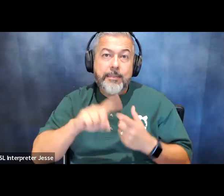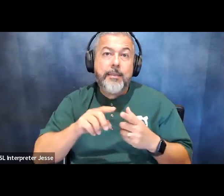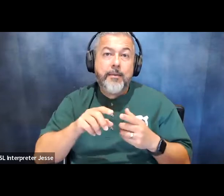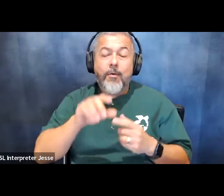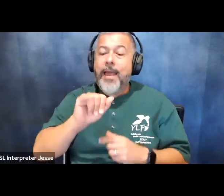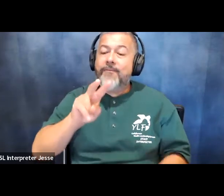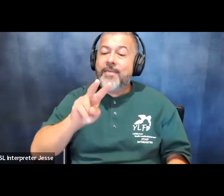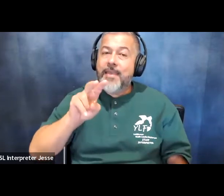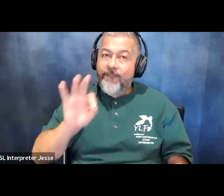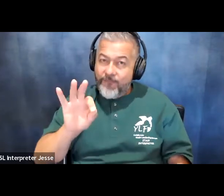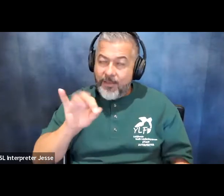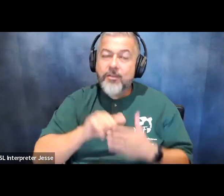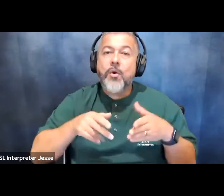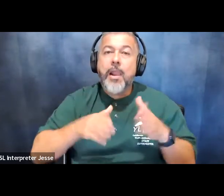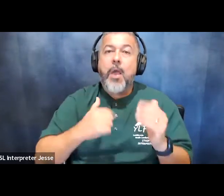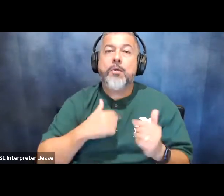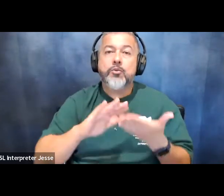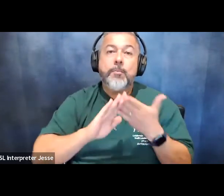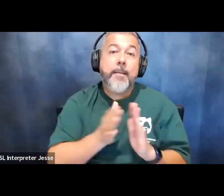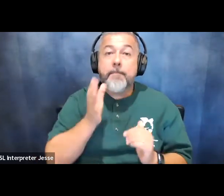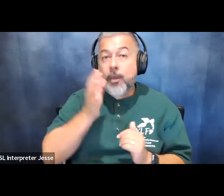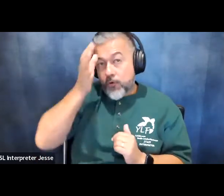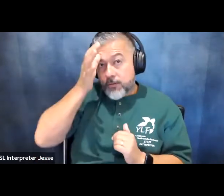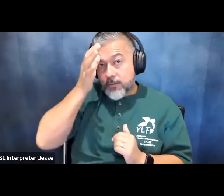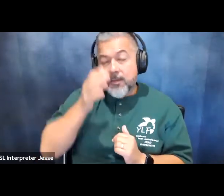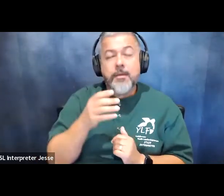so there is never a shortage of work but that does not mean